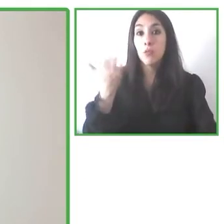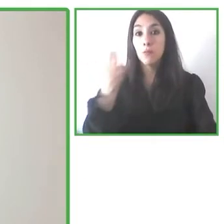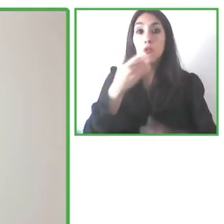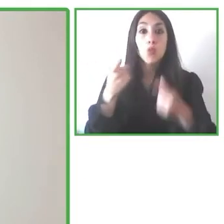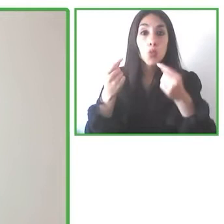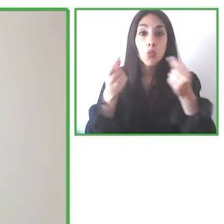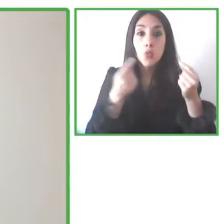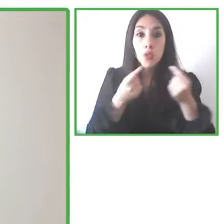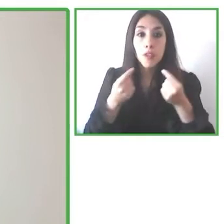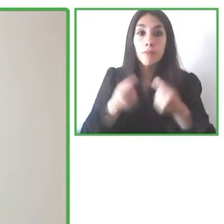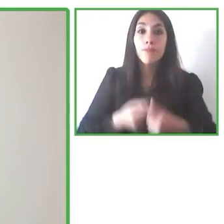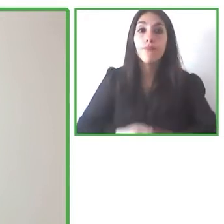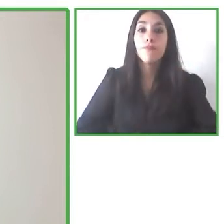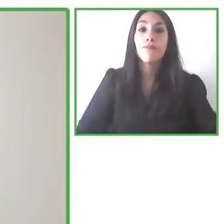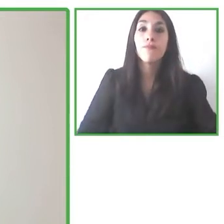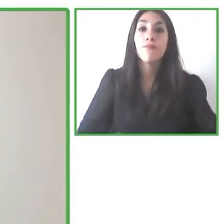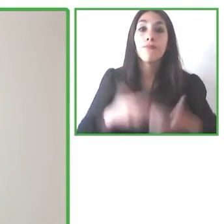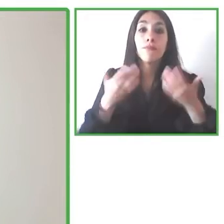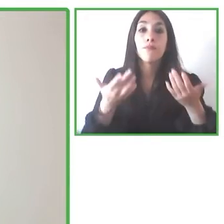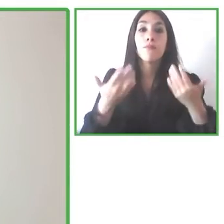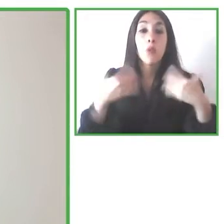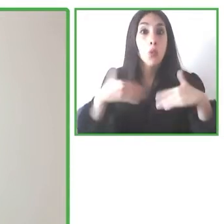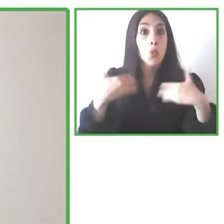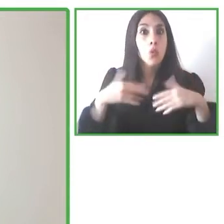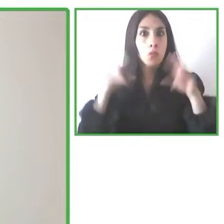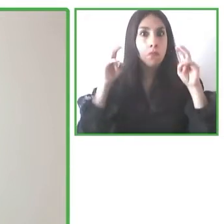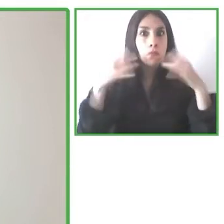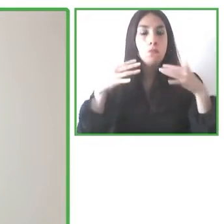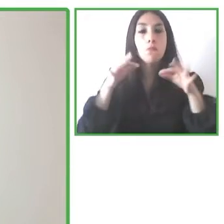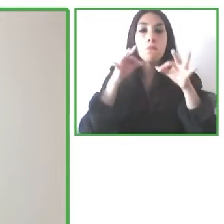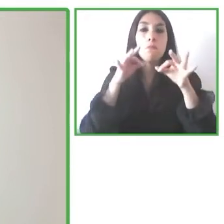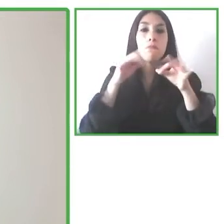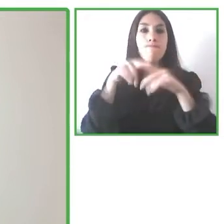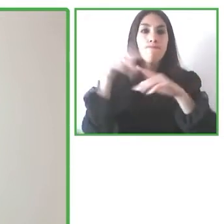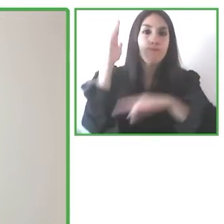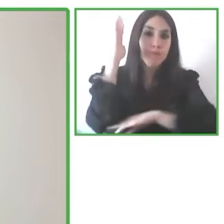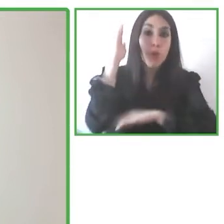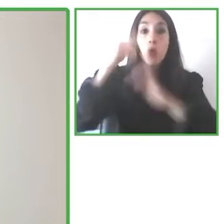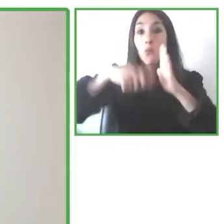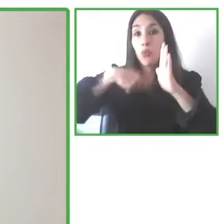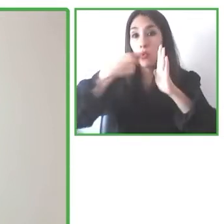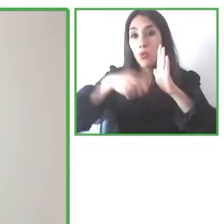really an excellent presentation, it is such an interesting project and I think